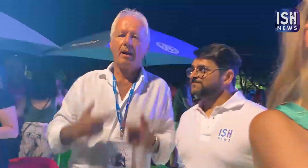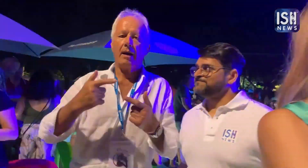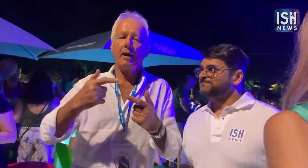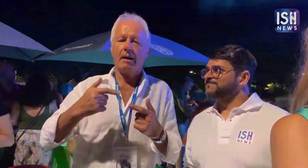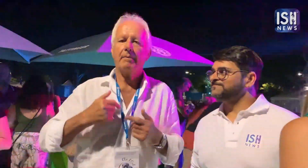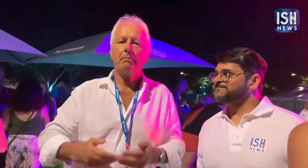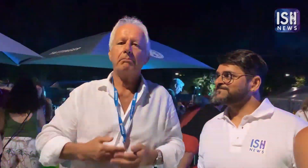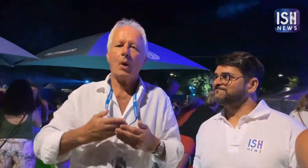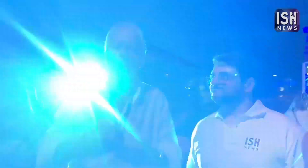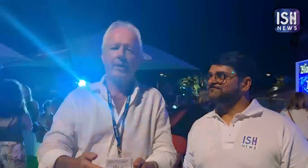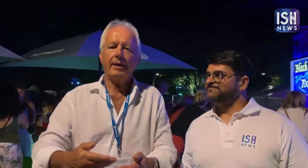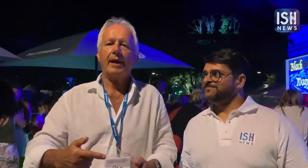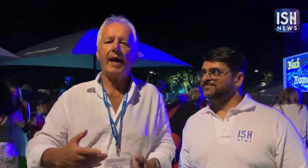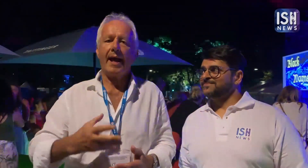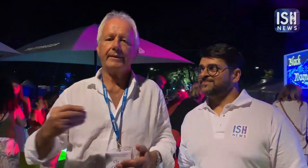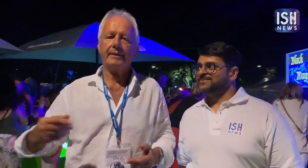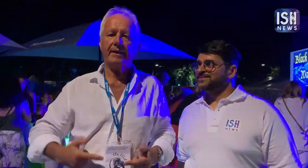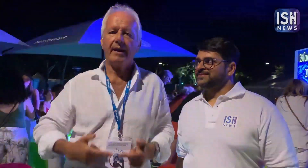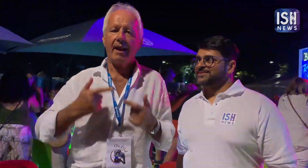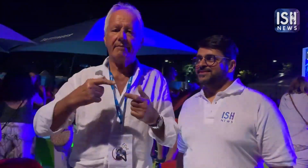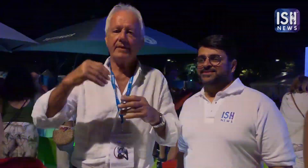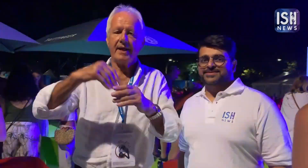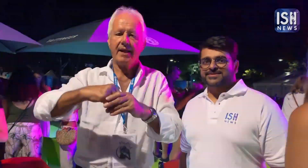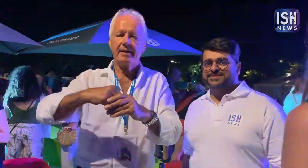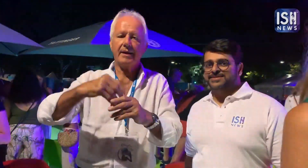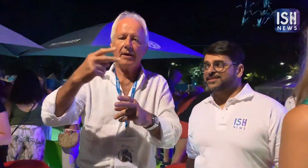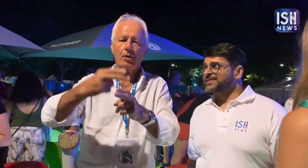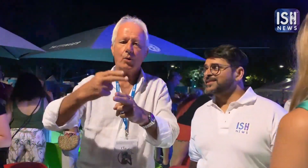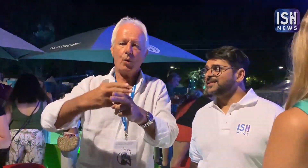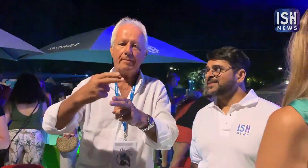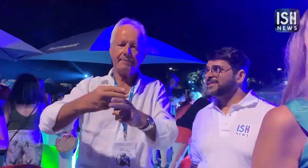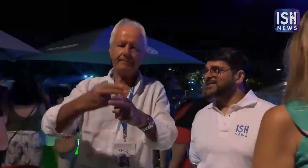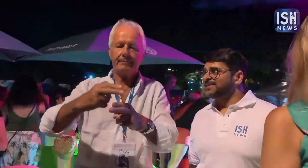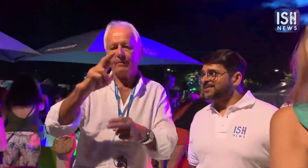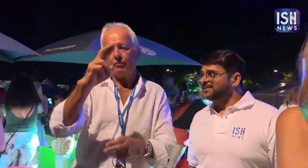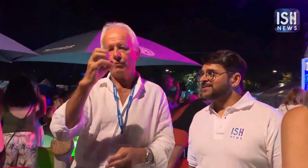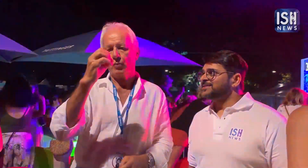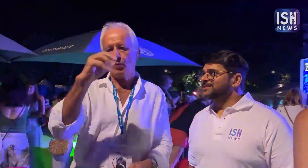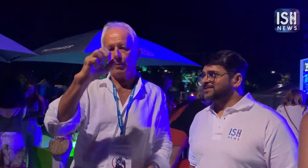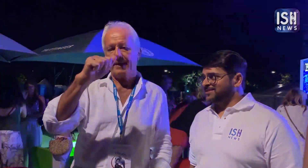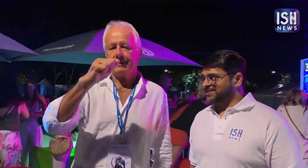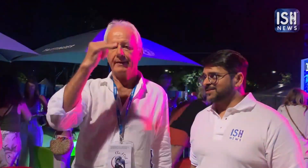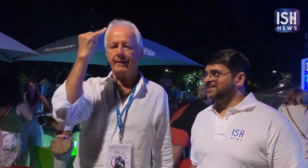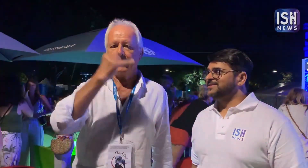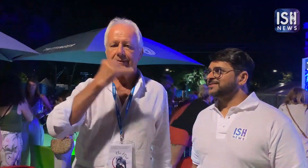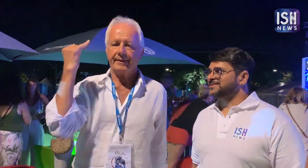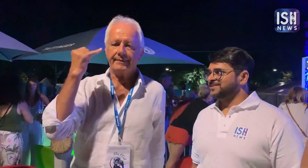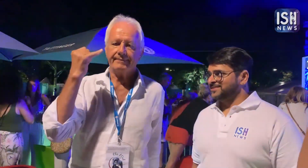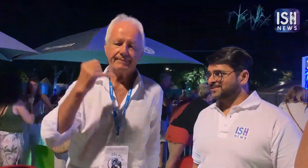I was born and live in Rome, Italy.